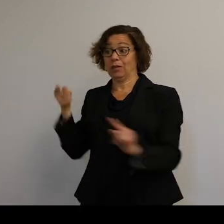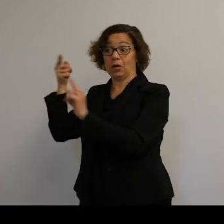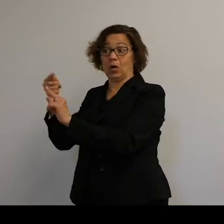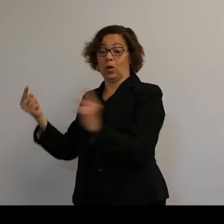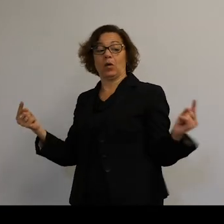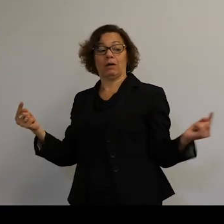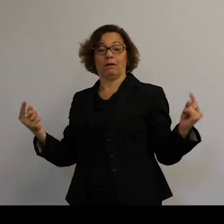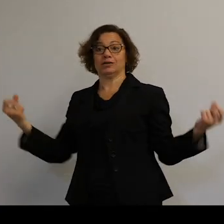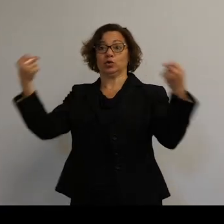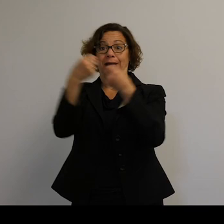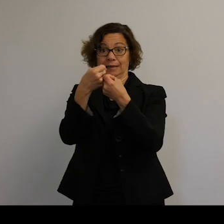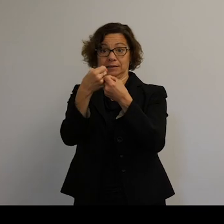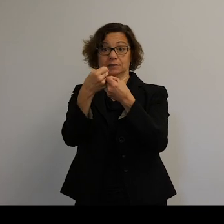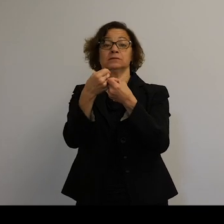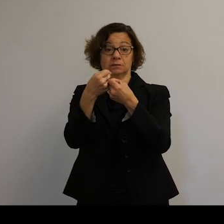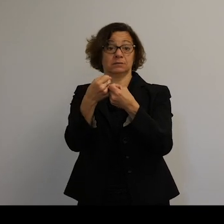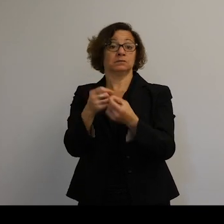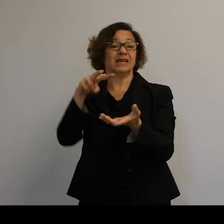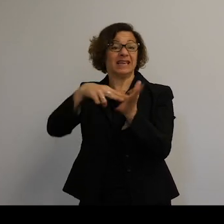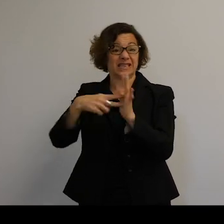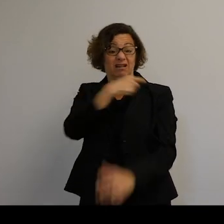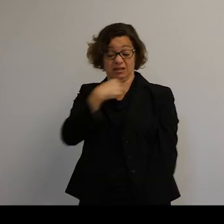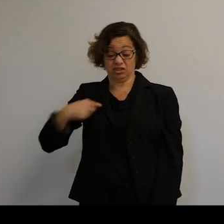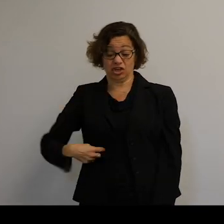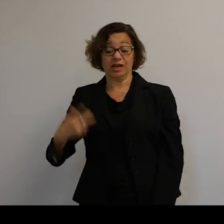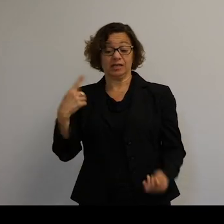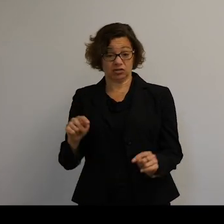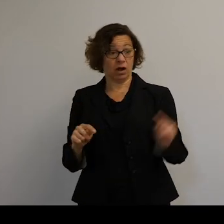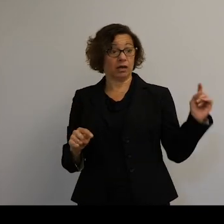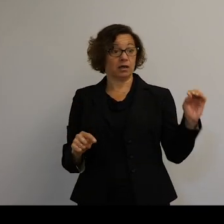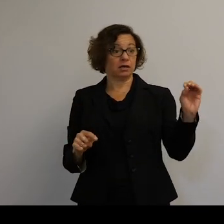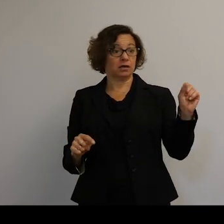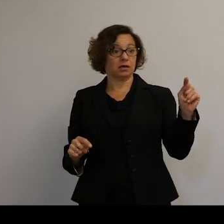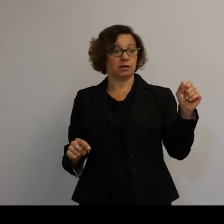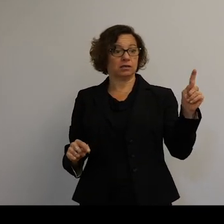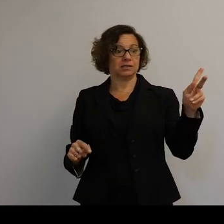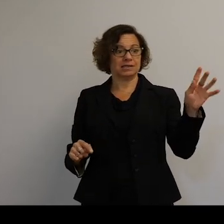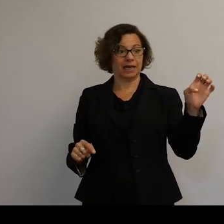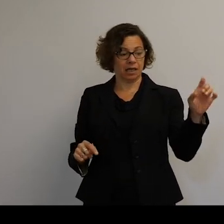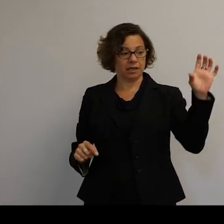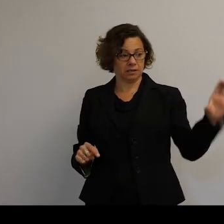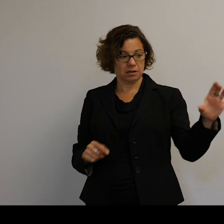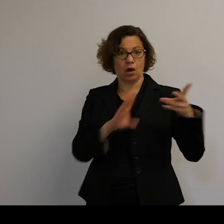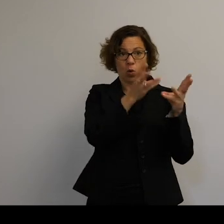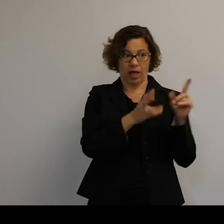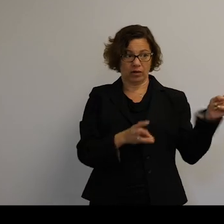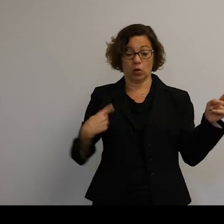So this was done to Fengyun 1C by the Chinese as a test of, can we destroy a satellite?